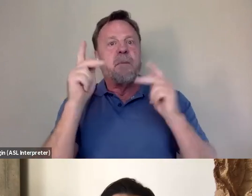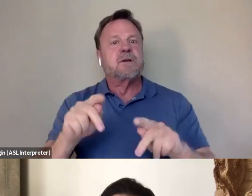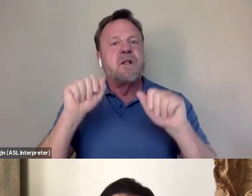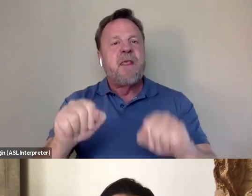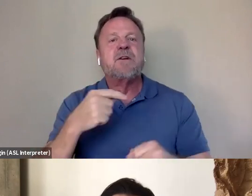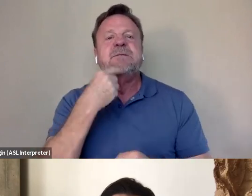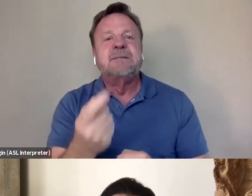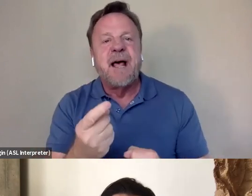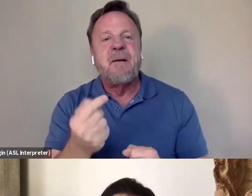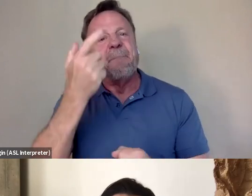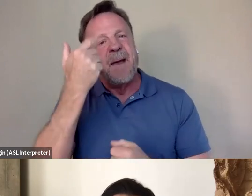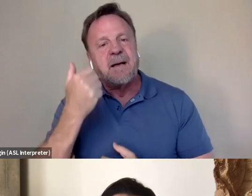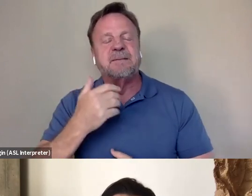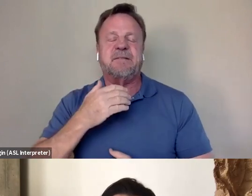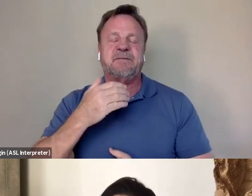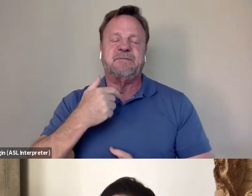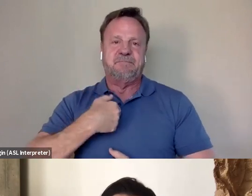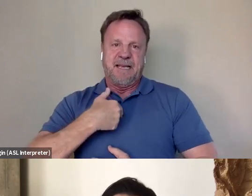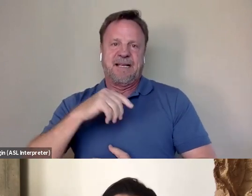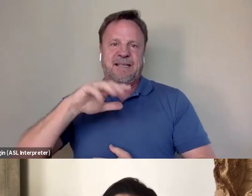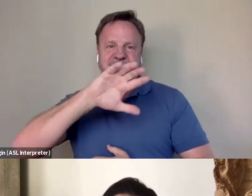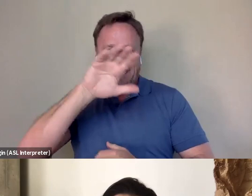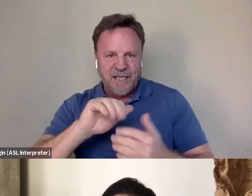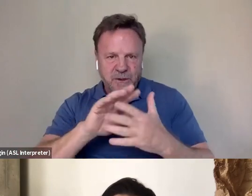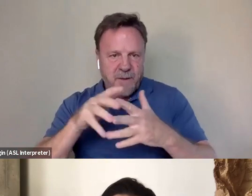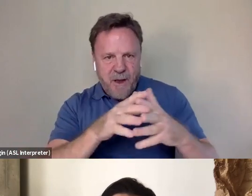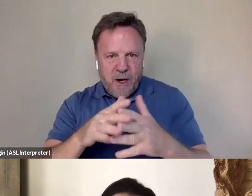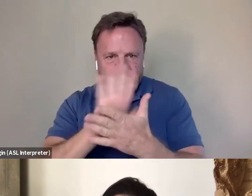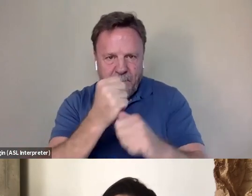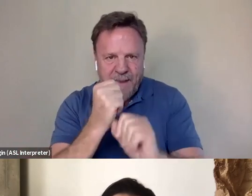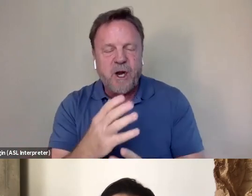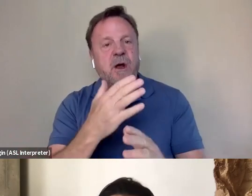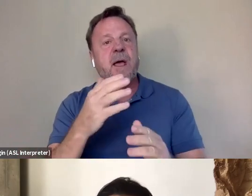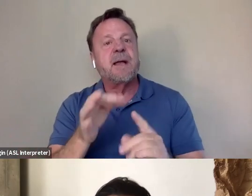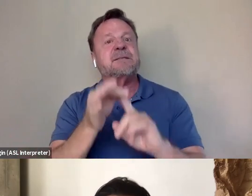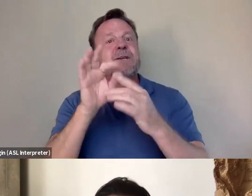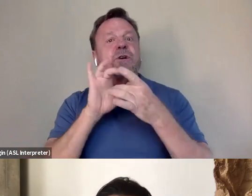again as an Asian American filmmaker and has a special connection to Bruce Lee in that way.